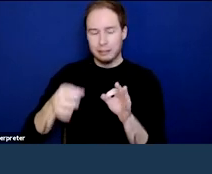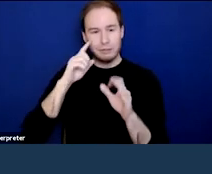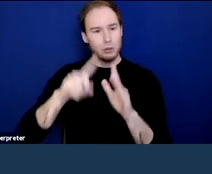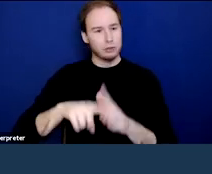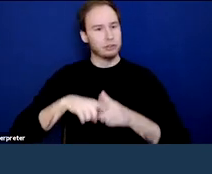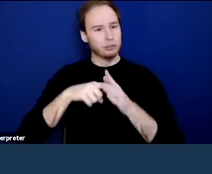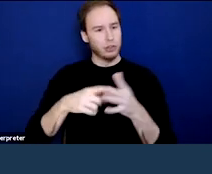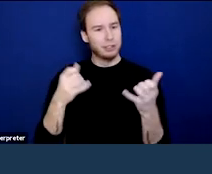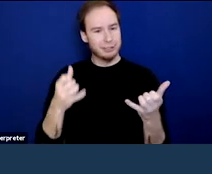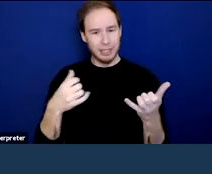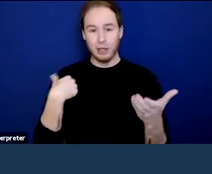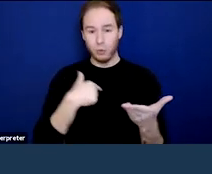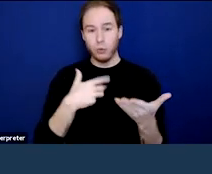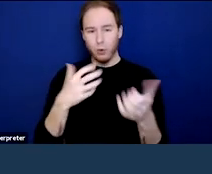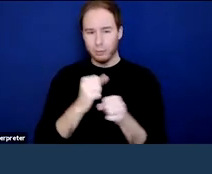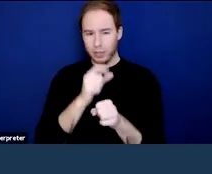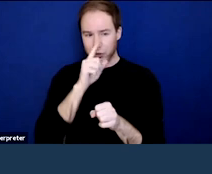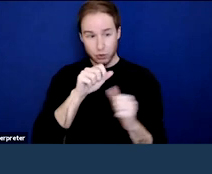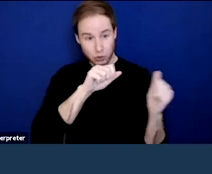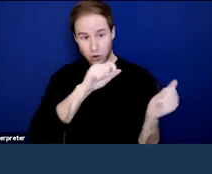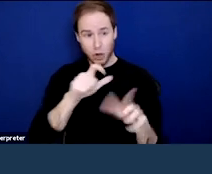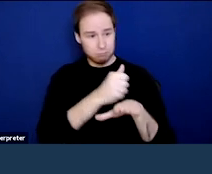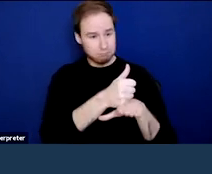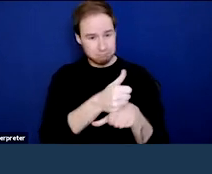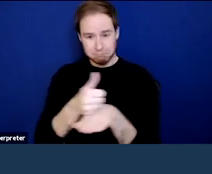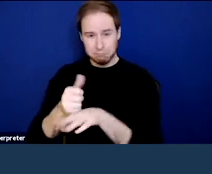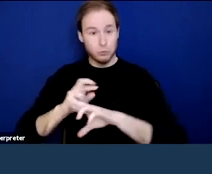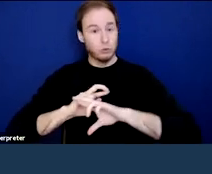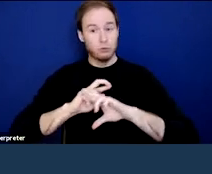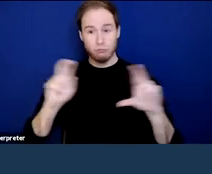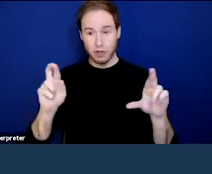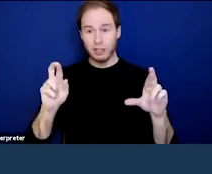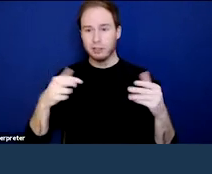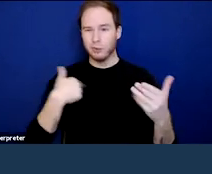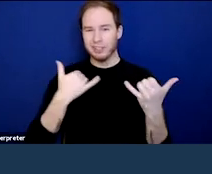We wanted to make sure that everything was set. So, I'm gonna do a little bit of housekeeping